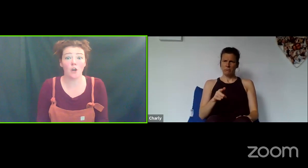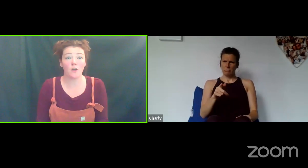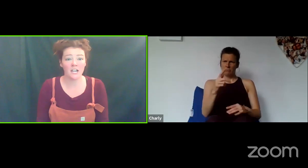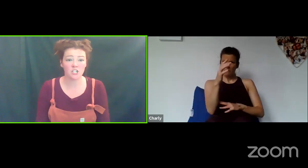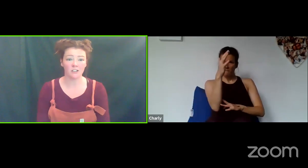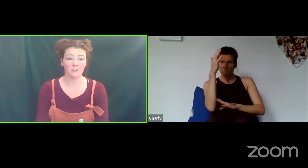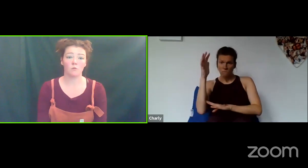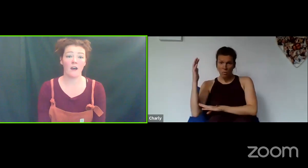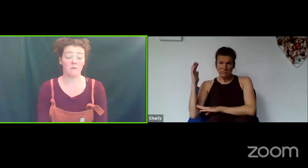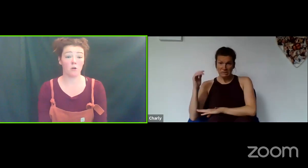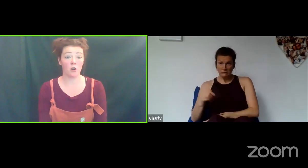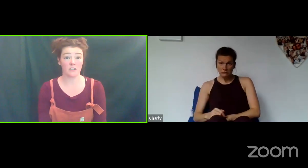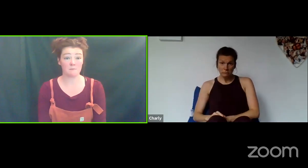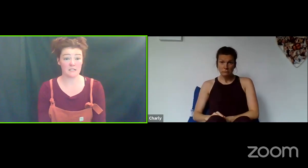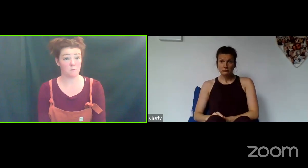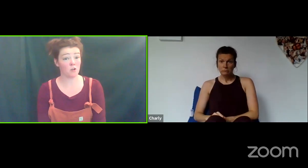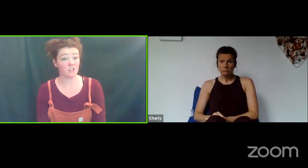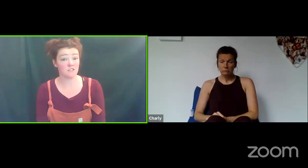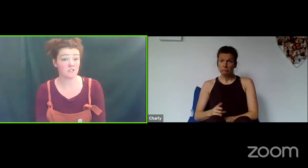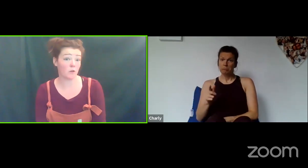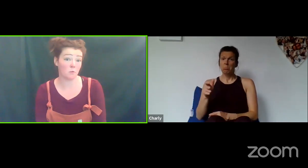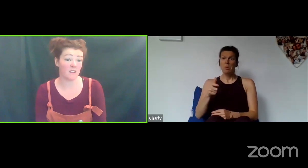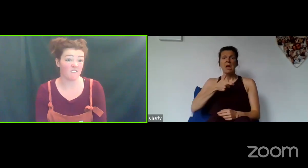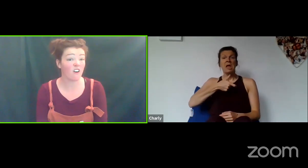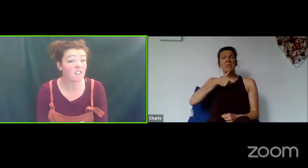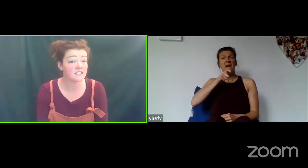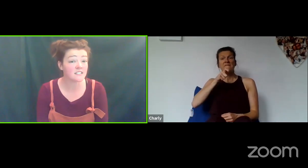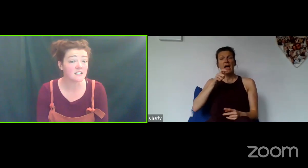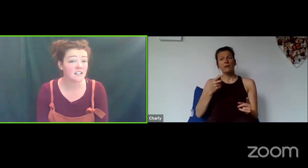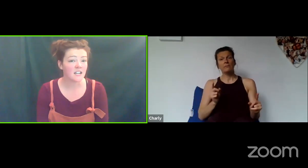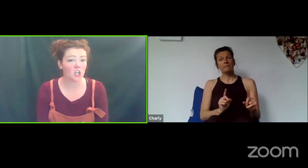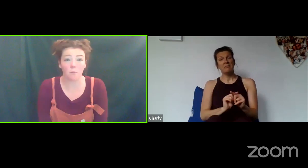location where the monologue is being spoken. So it could be in a forest... it could